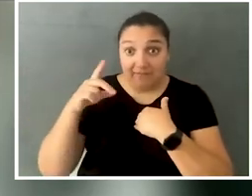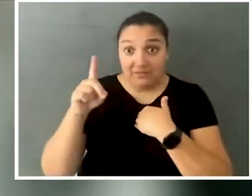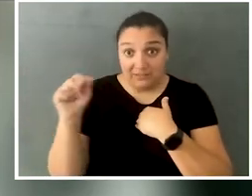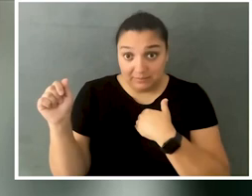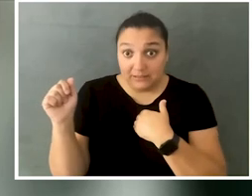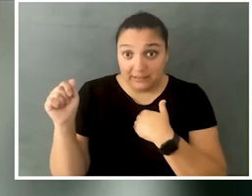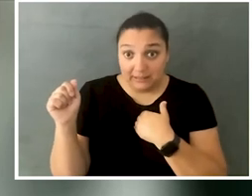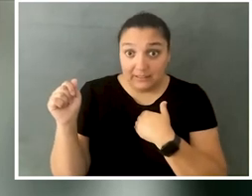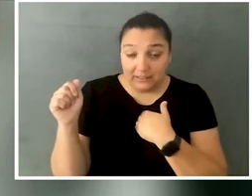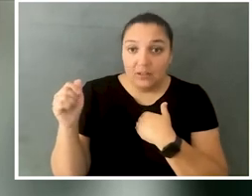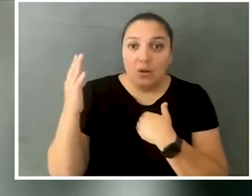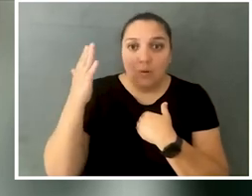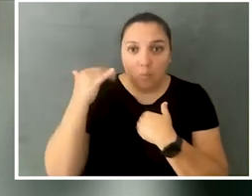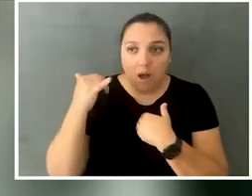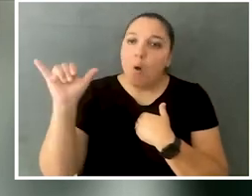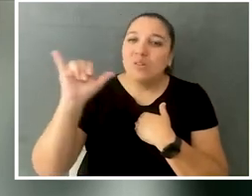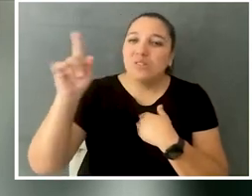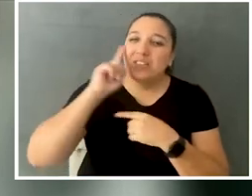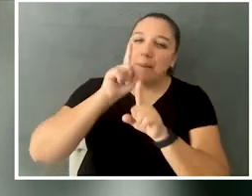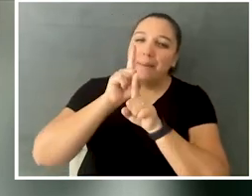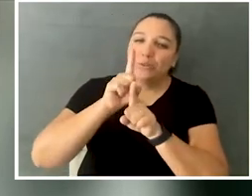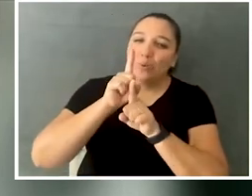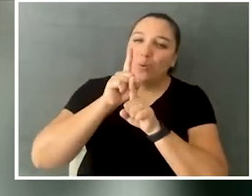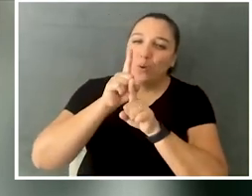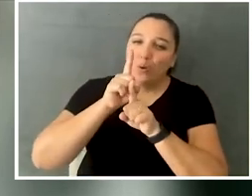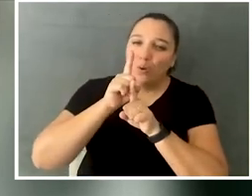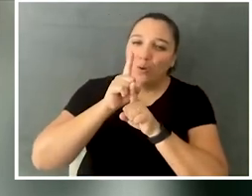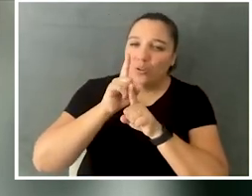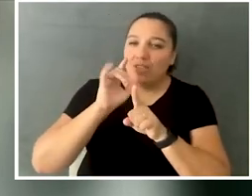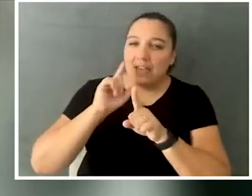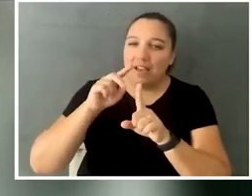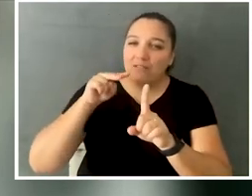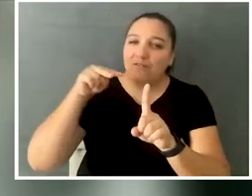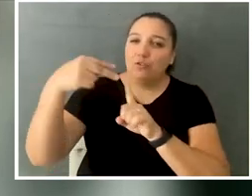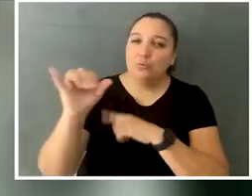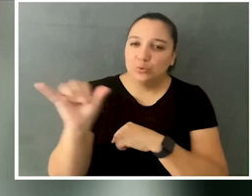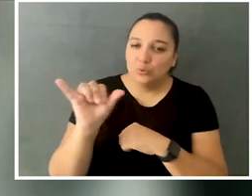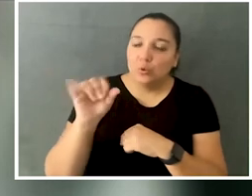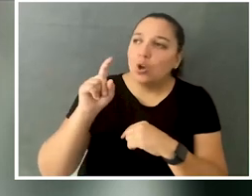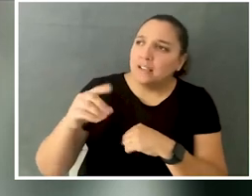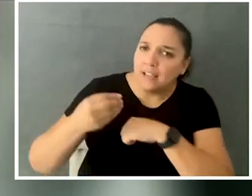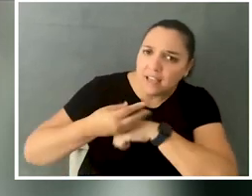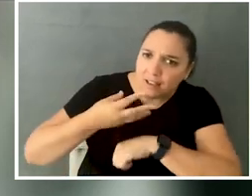because I think, also, there's that mentorship aspect. To be able to see and hear from and get advice